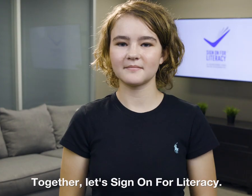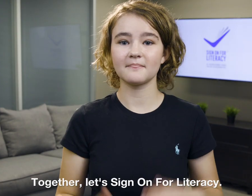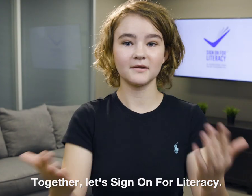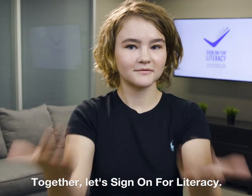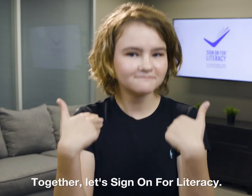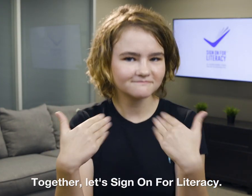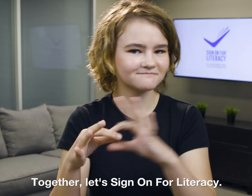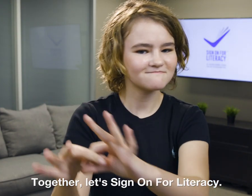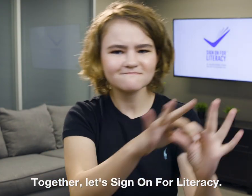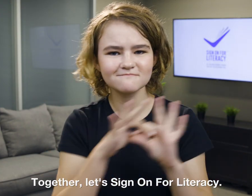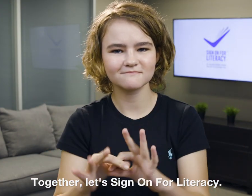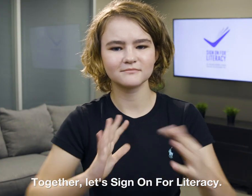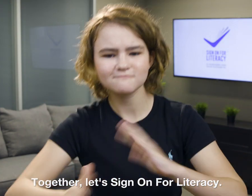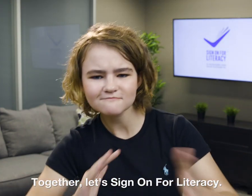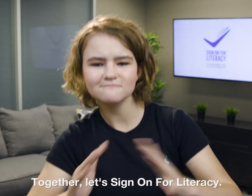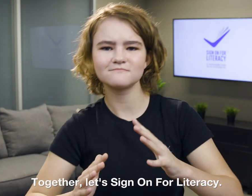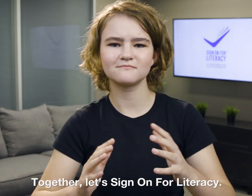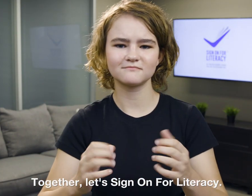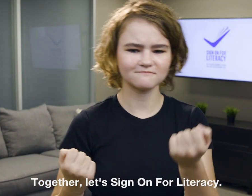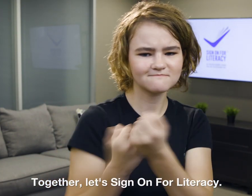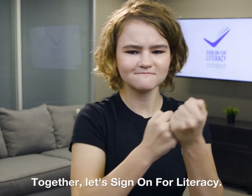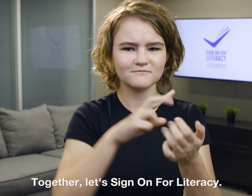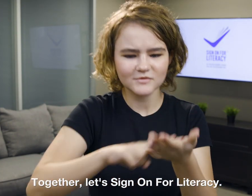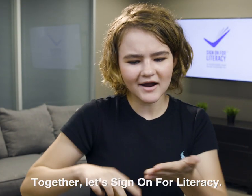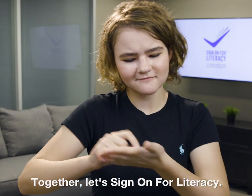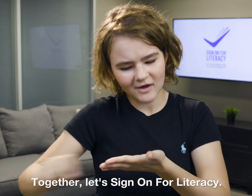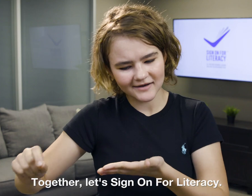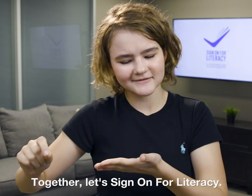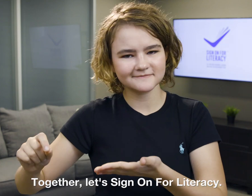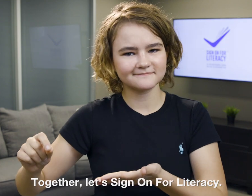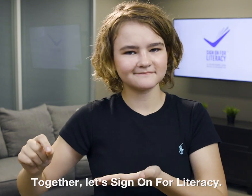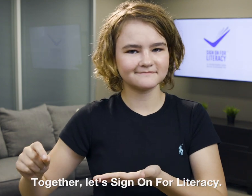Together, let's Sign On For Literacy.